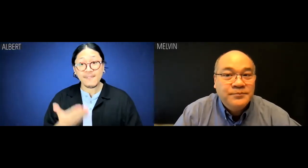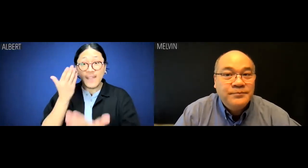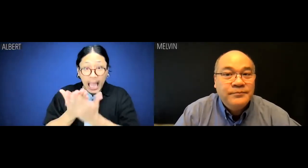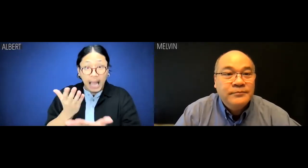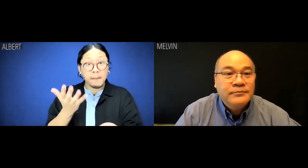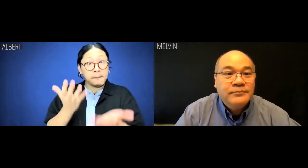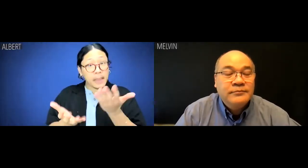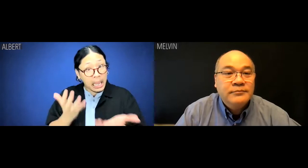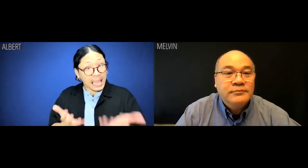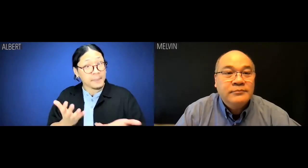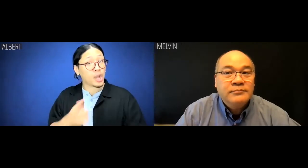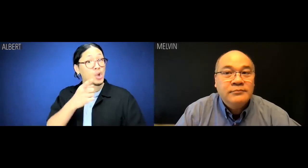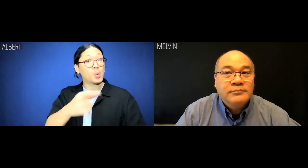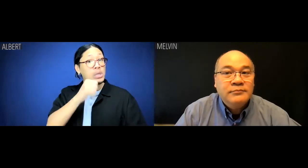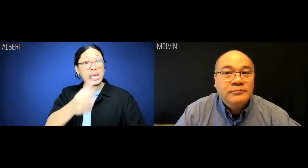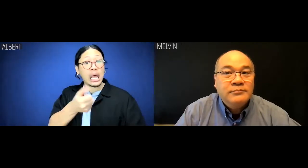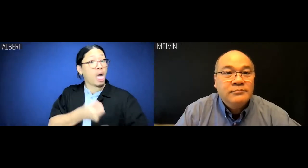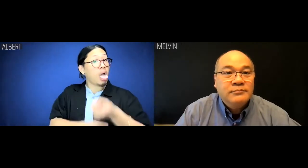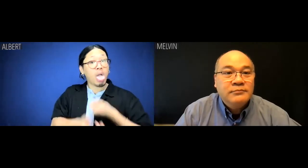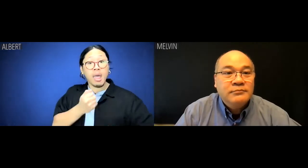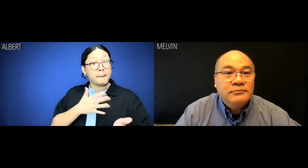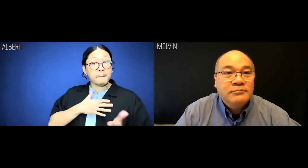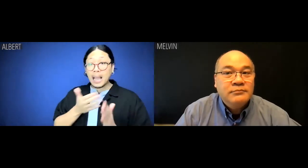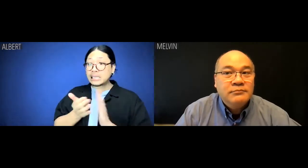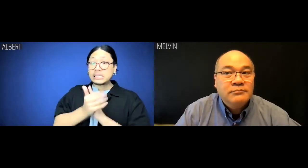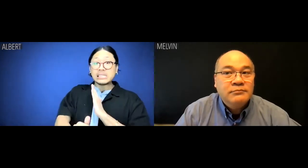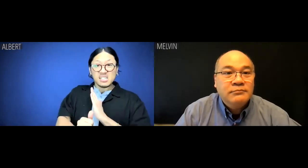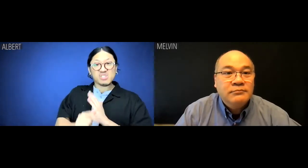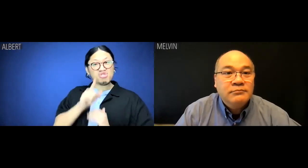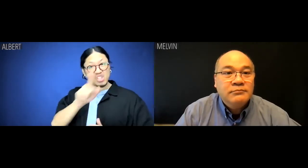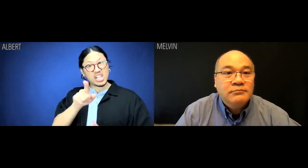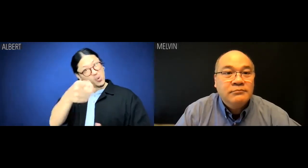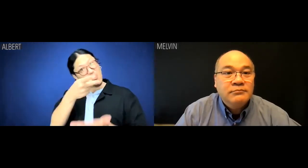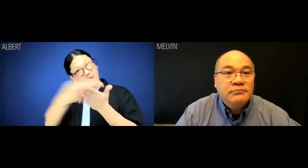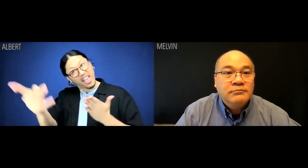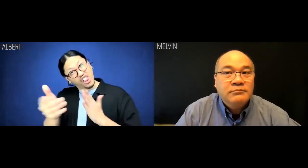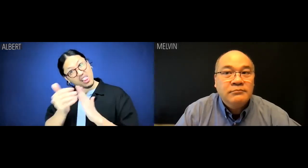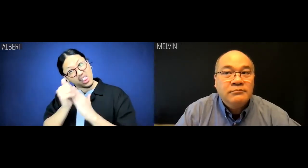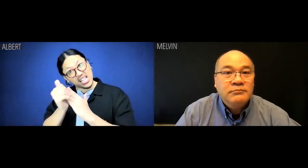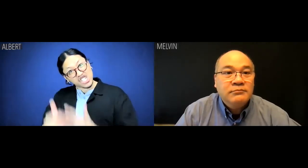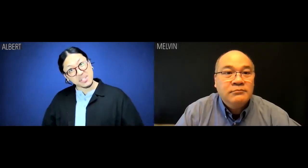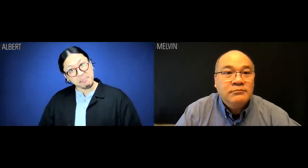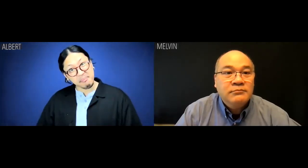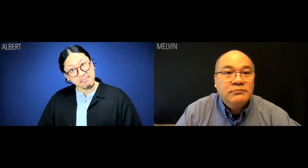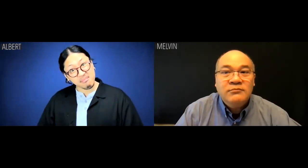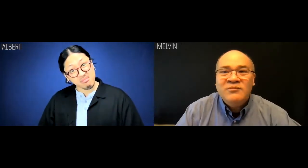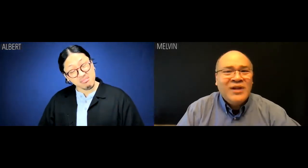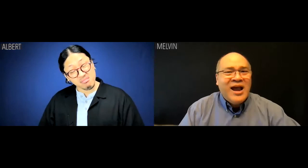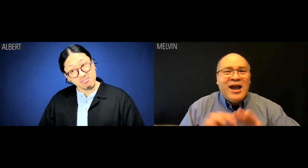In fact, maybe the fact that you didn't coax out my leadership skills illustrates your failure in leadership.